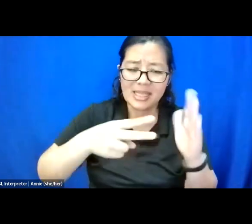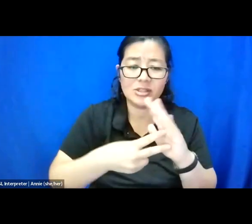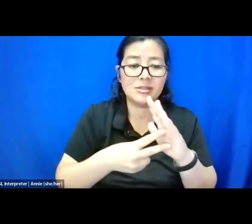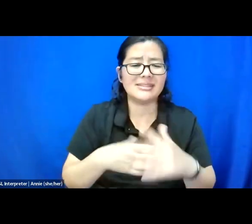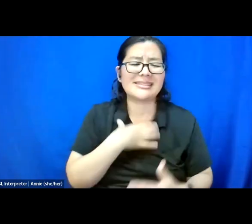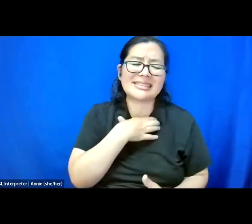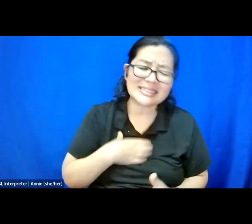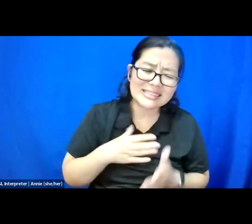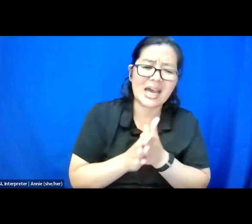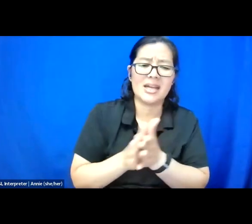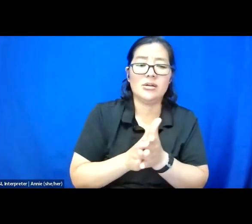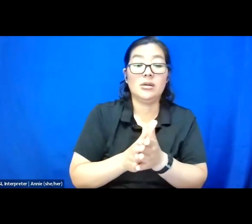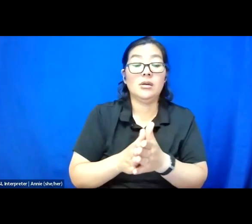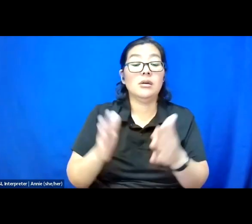Care is consensual.